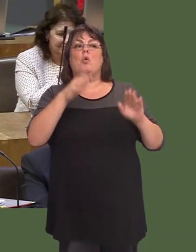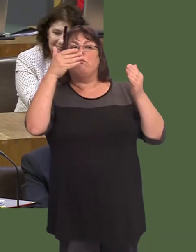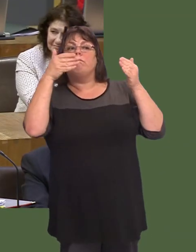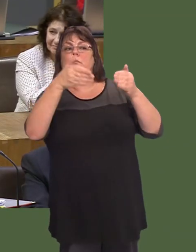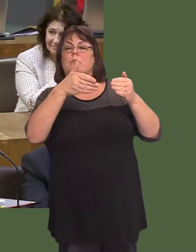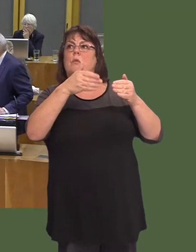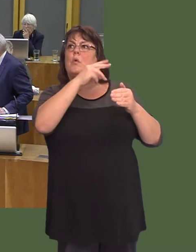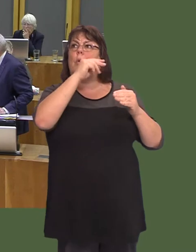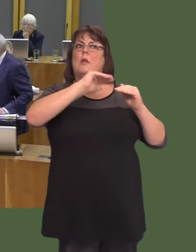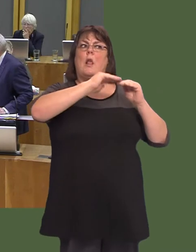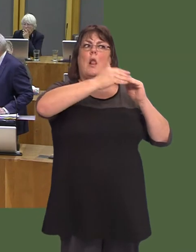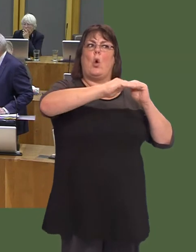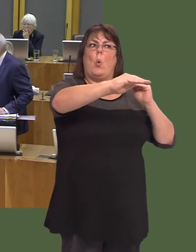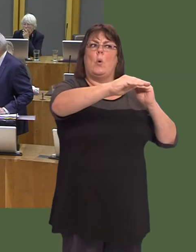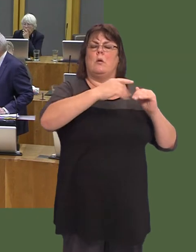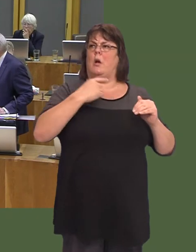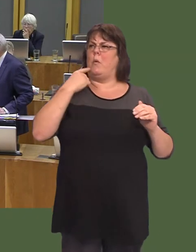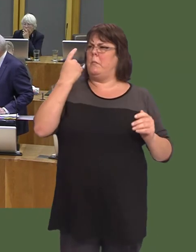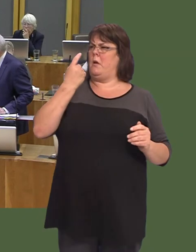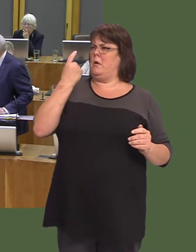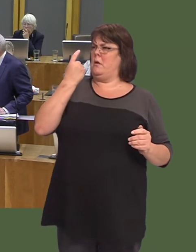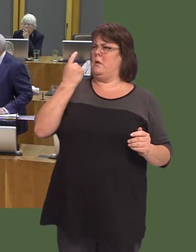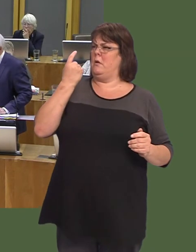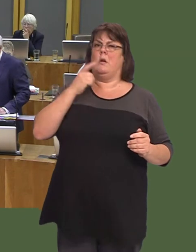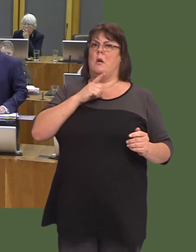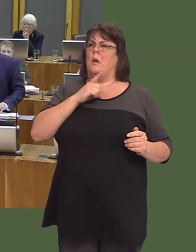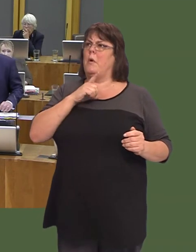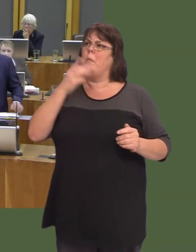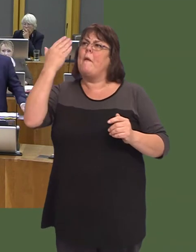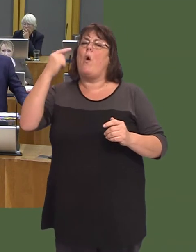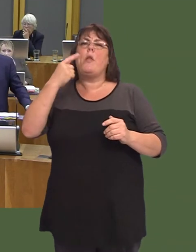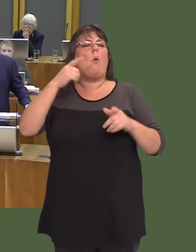Now, that causes me a great deal of trepidation because normally the response is, ëWe are